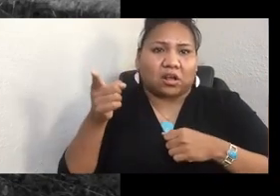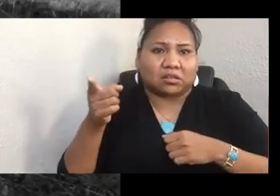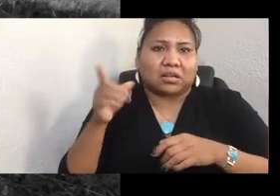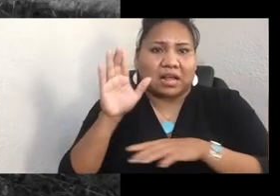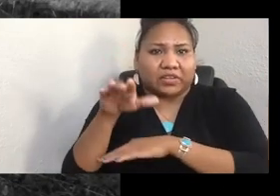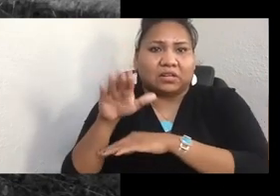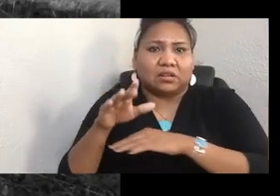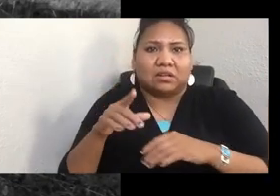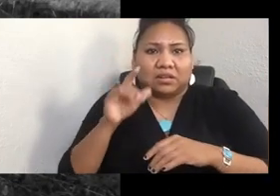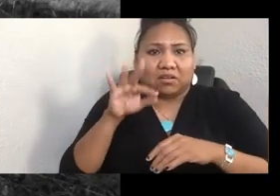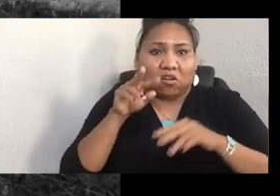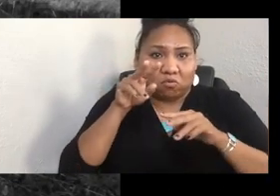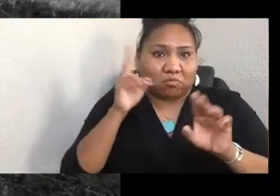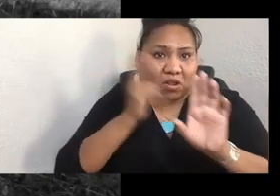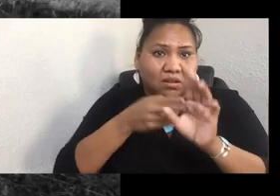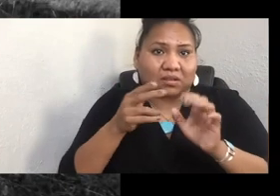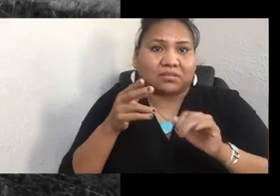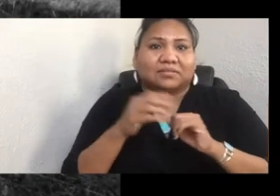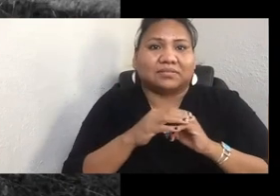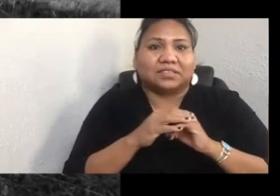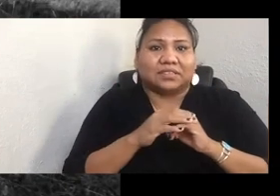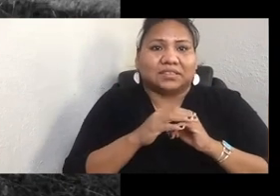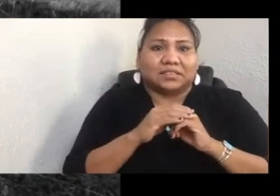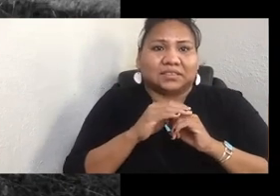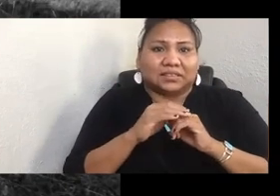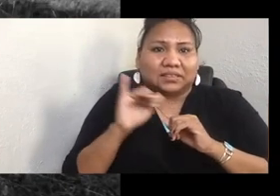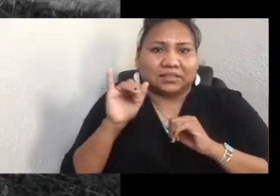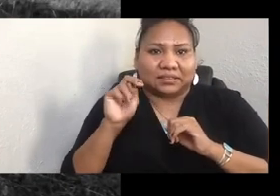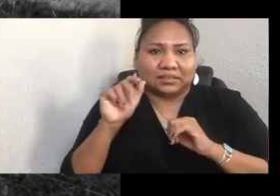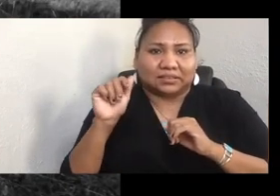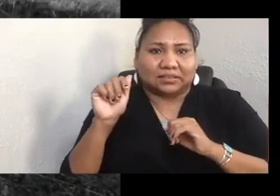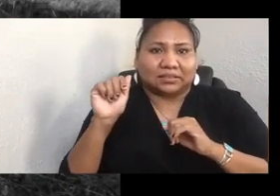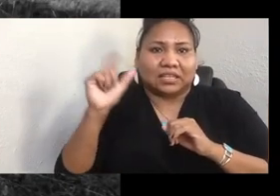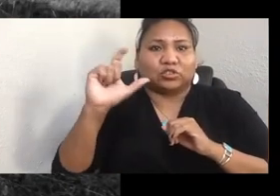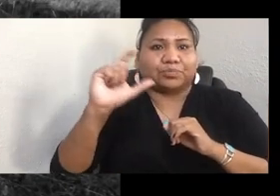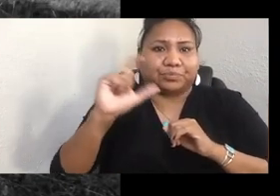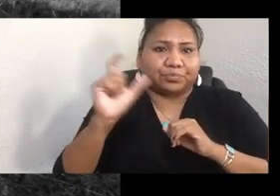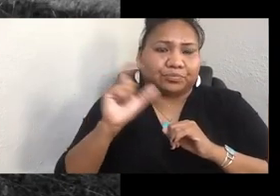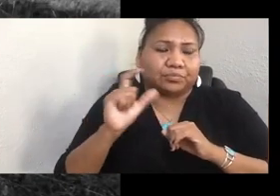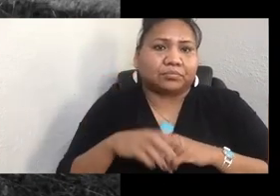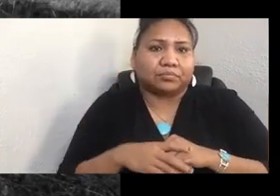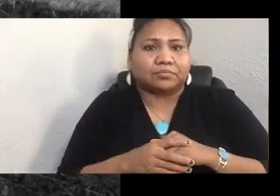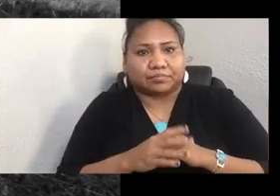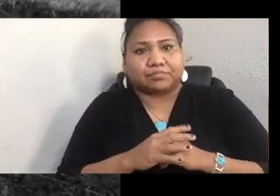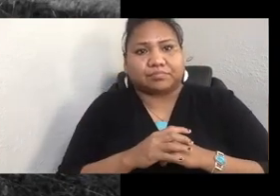But all that to say that Dr. Desi--